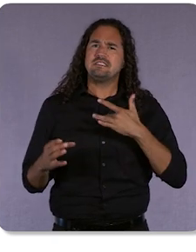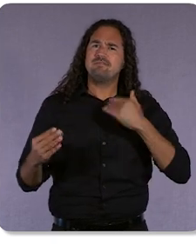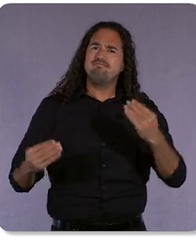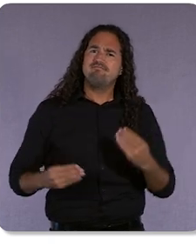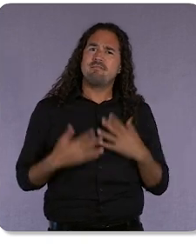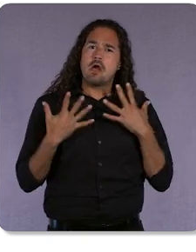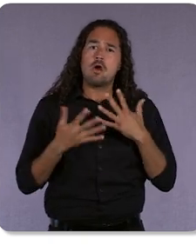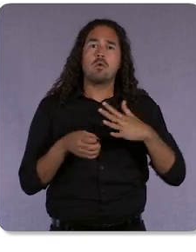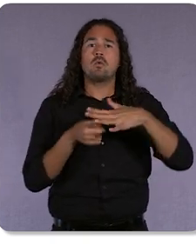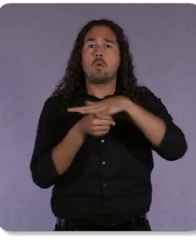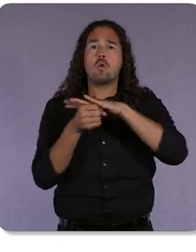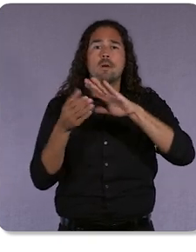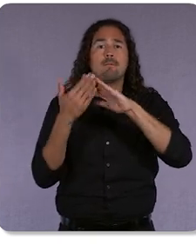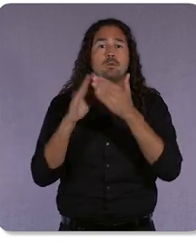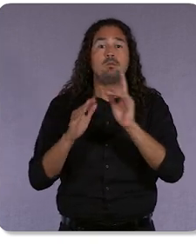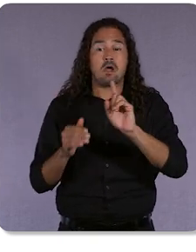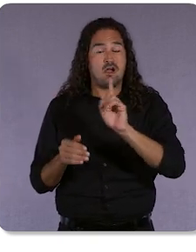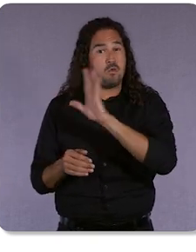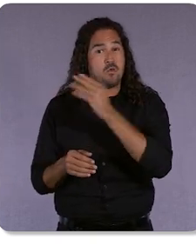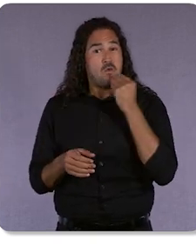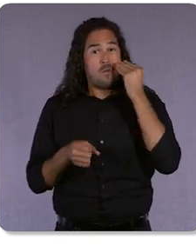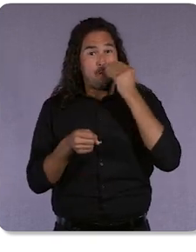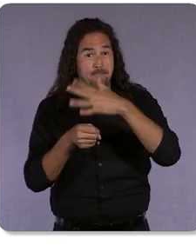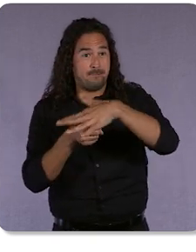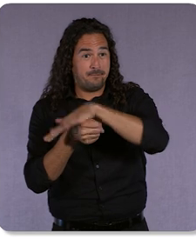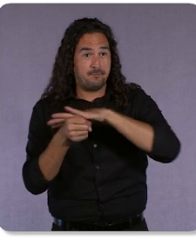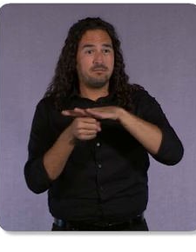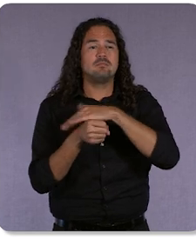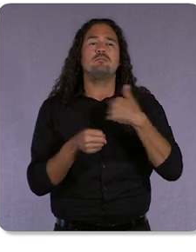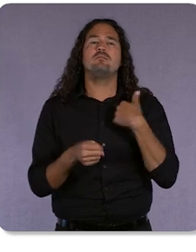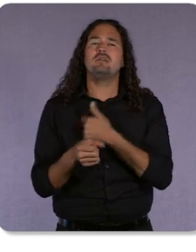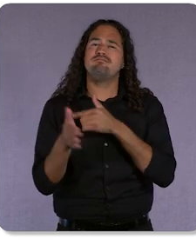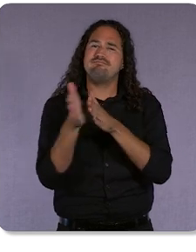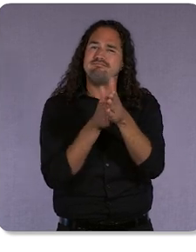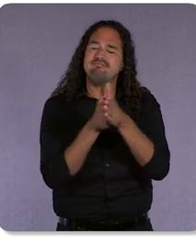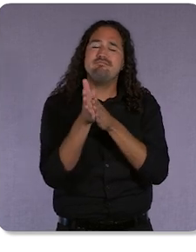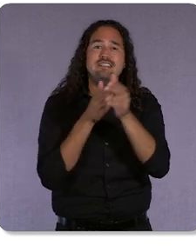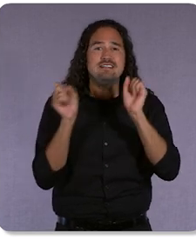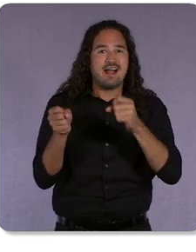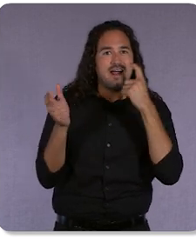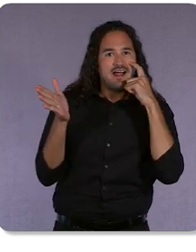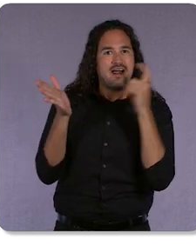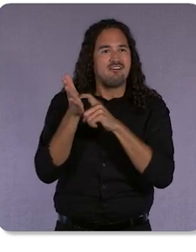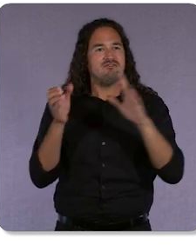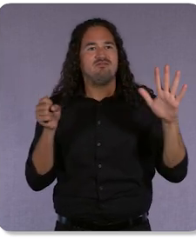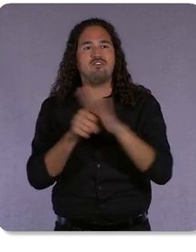So we love how we are able to see that full customer journey through Google products.